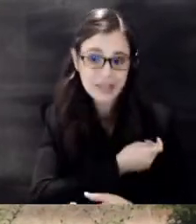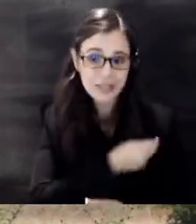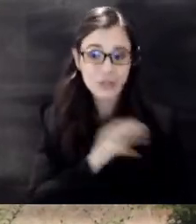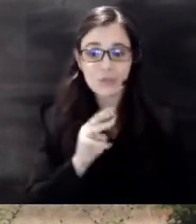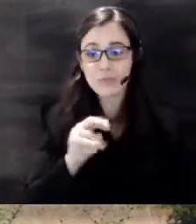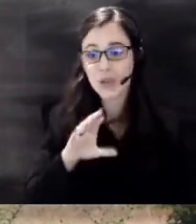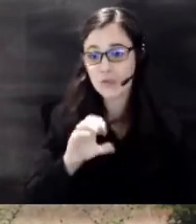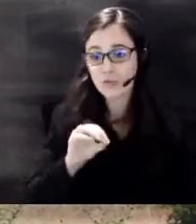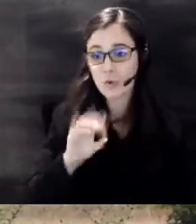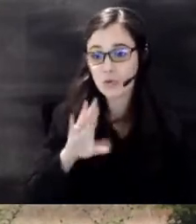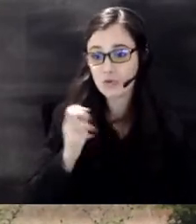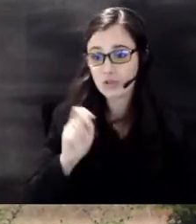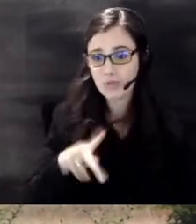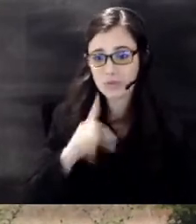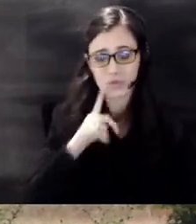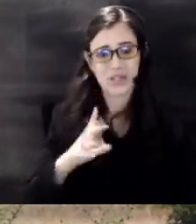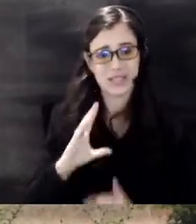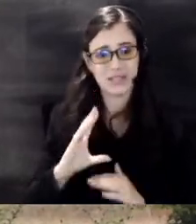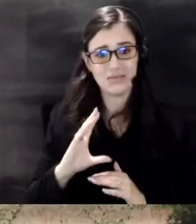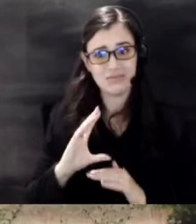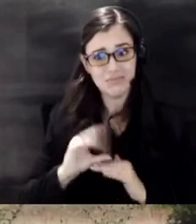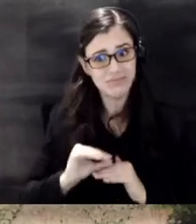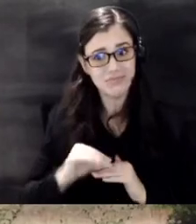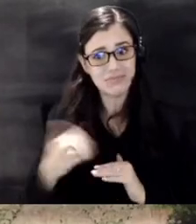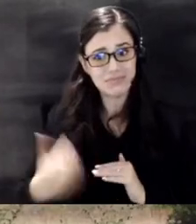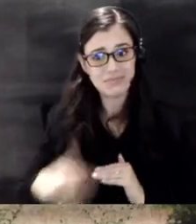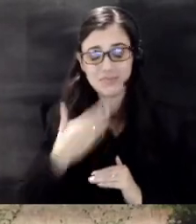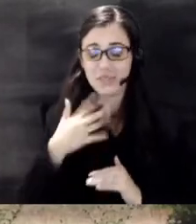a really great deal and we're thankful to all of our donors and volunteers that make that mission